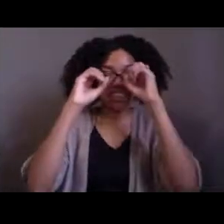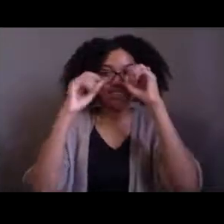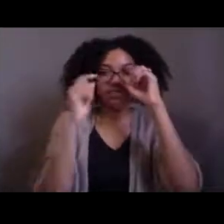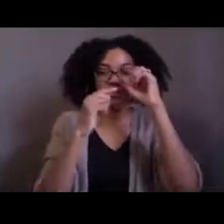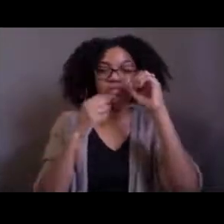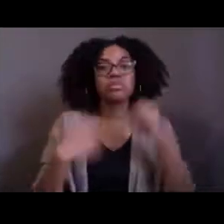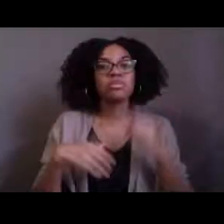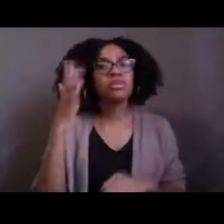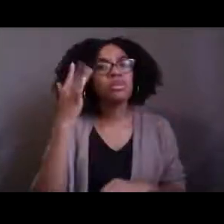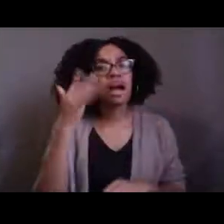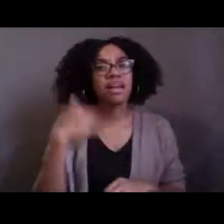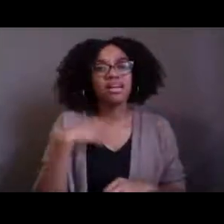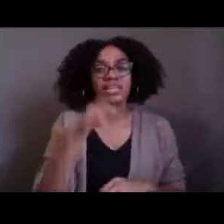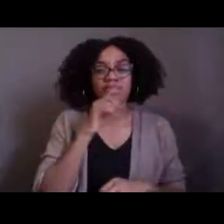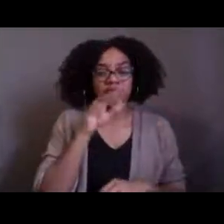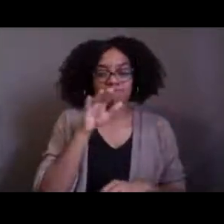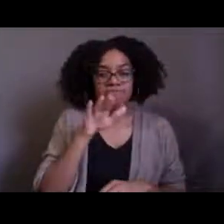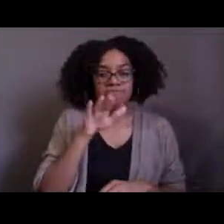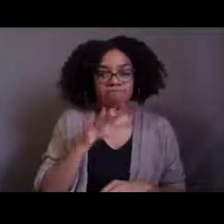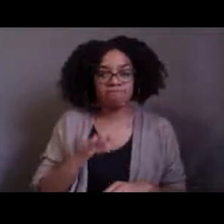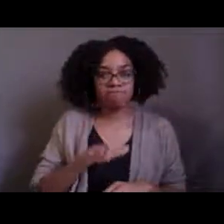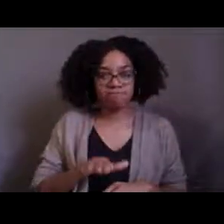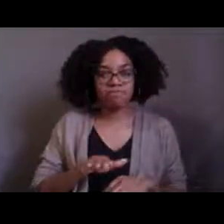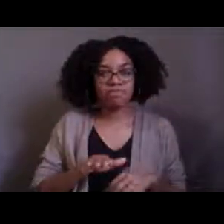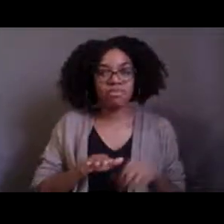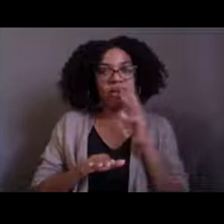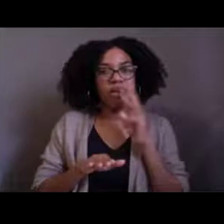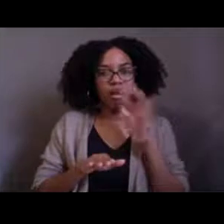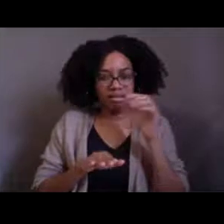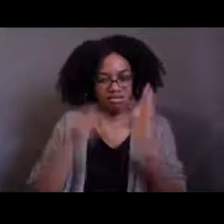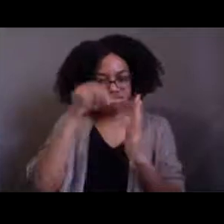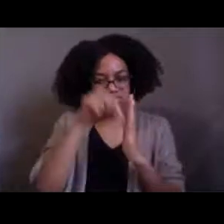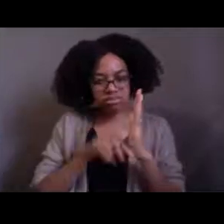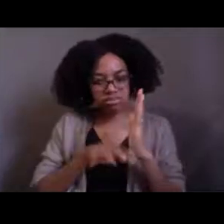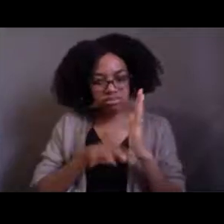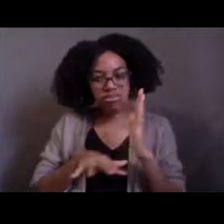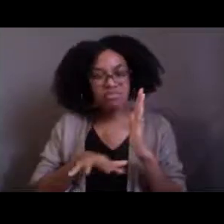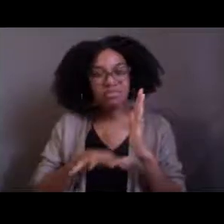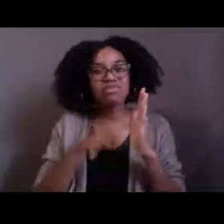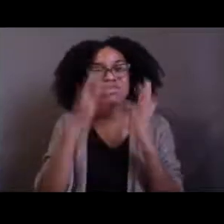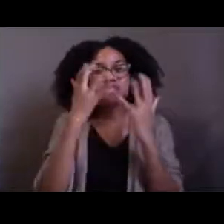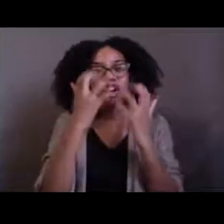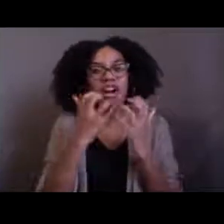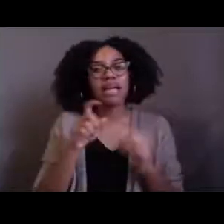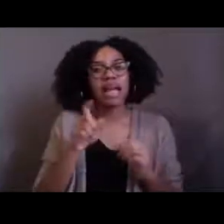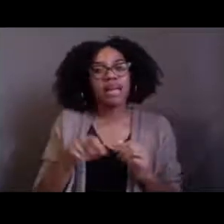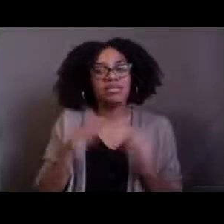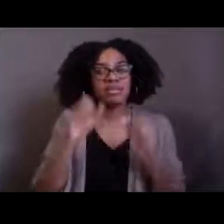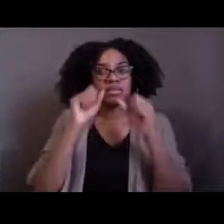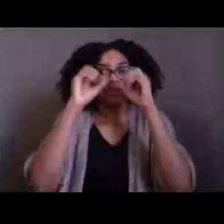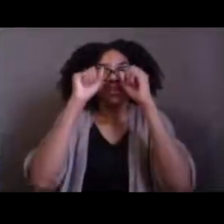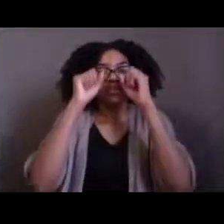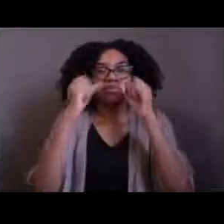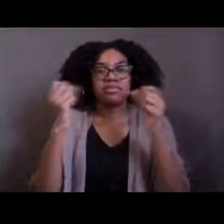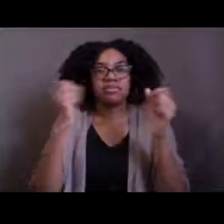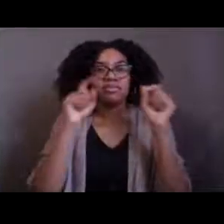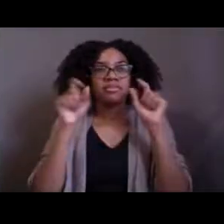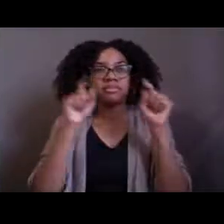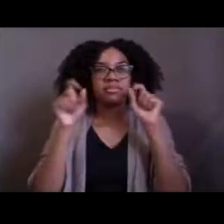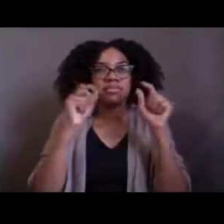in such a low light environment, they have to be able to see any sort of bioluminescence that might be coming off from one of their potential food.